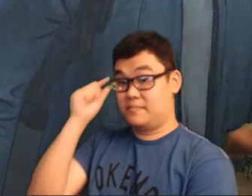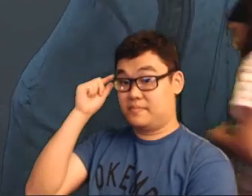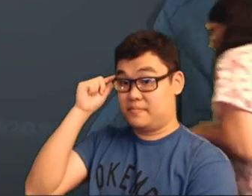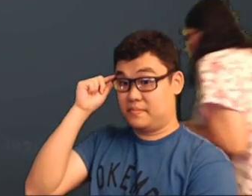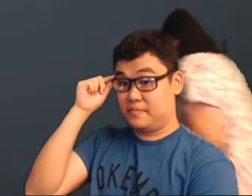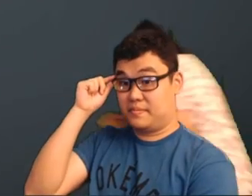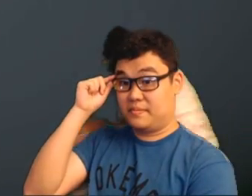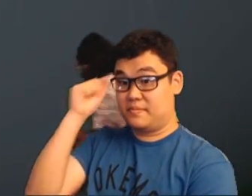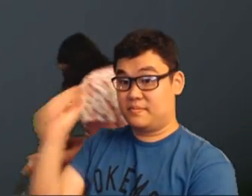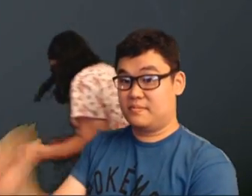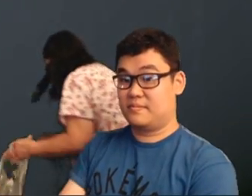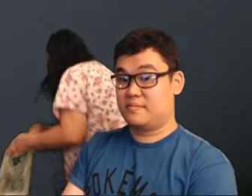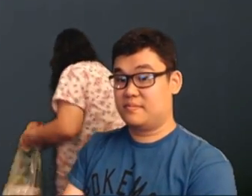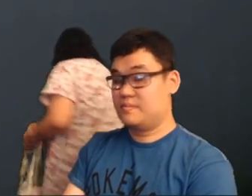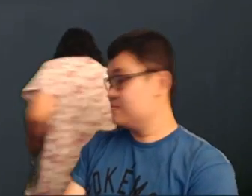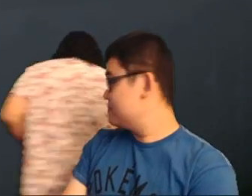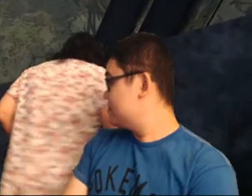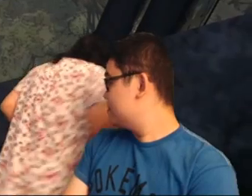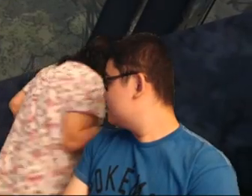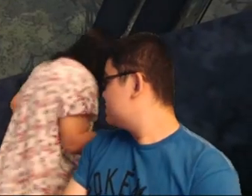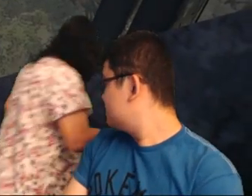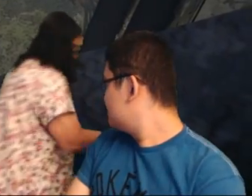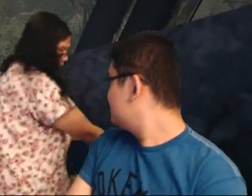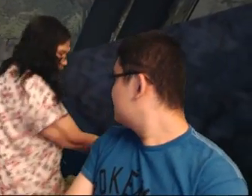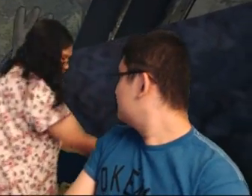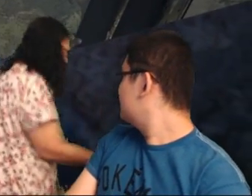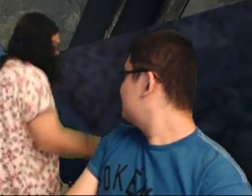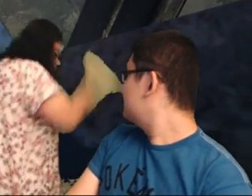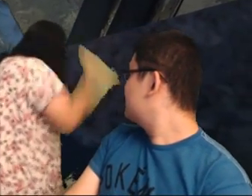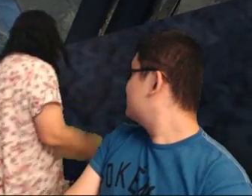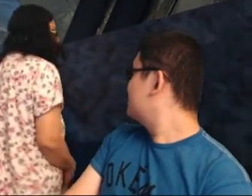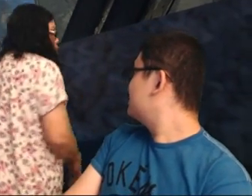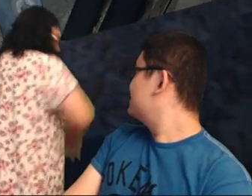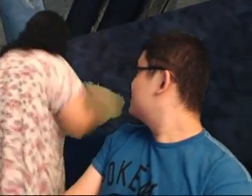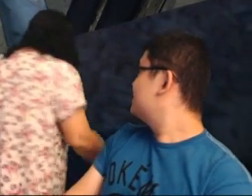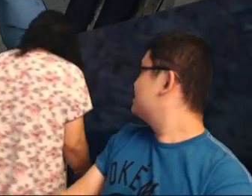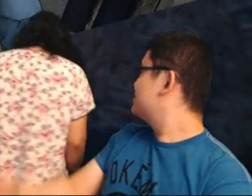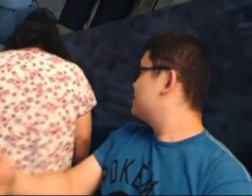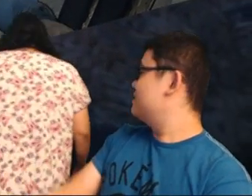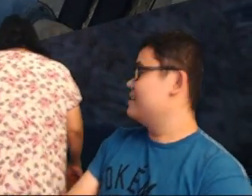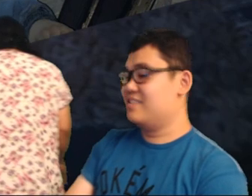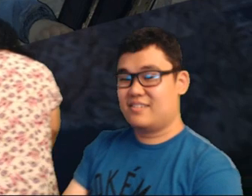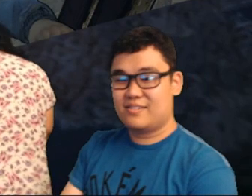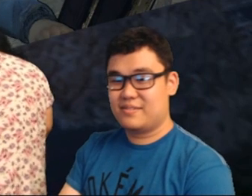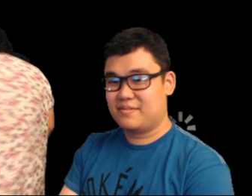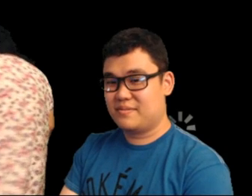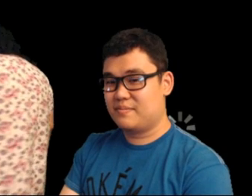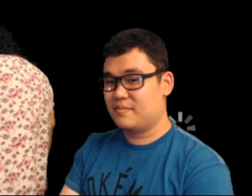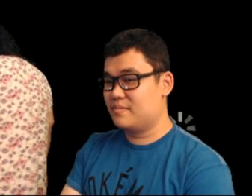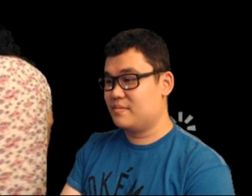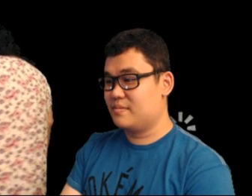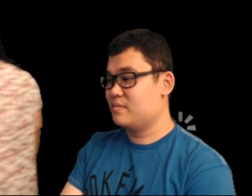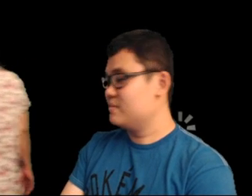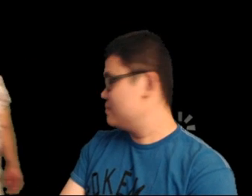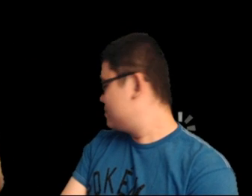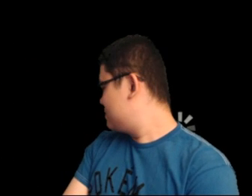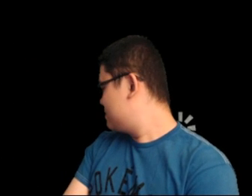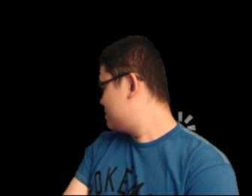❀ (Mom appeared again) ❀